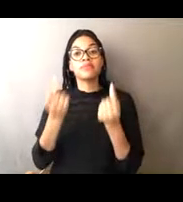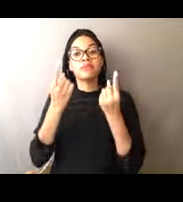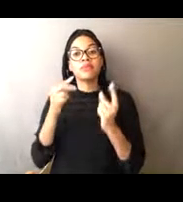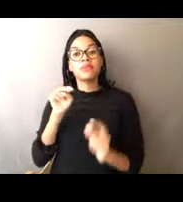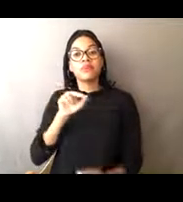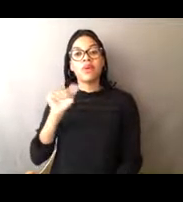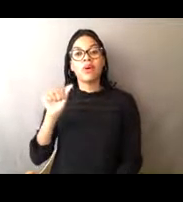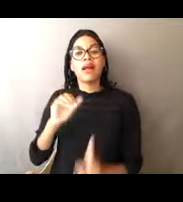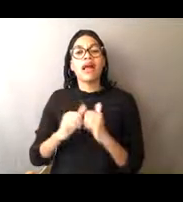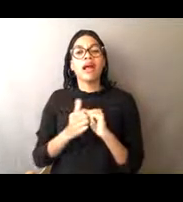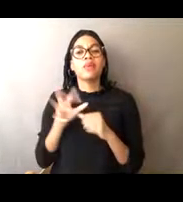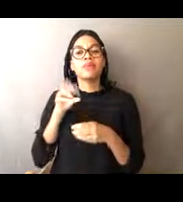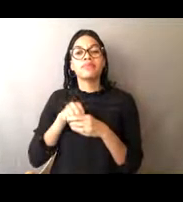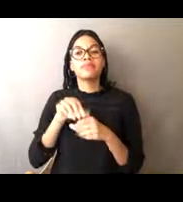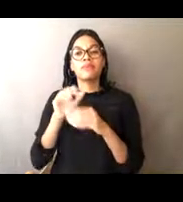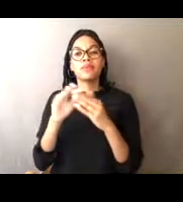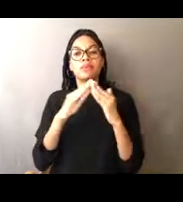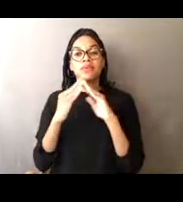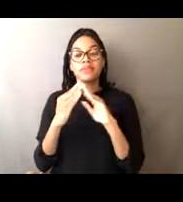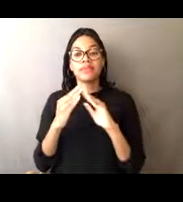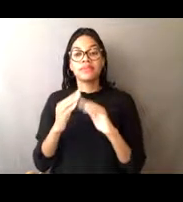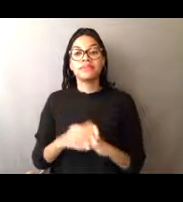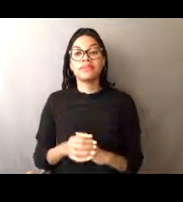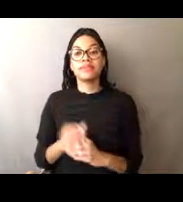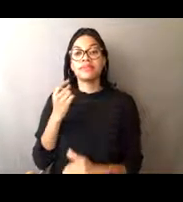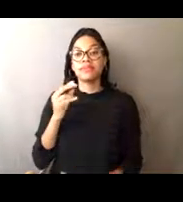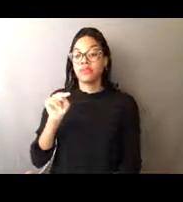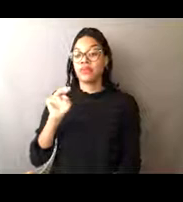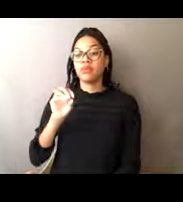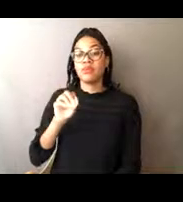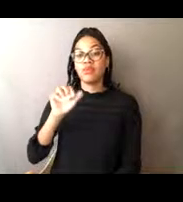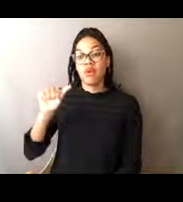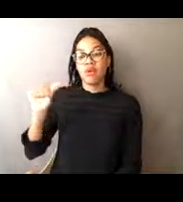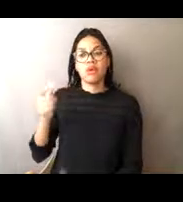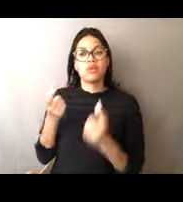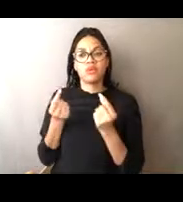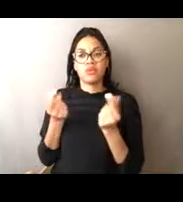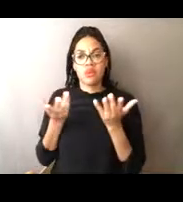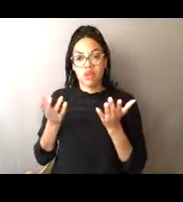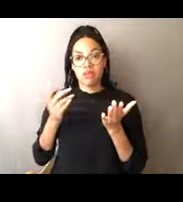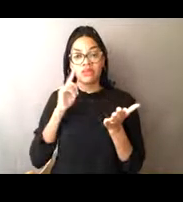NOAA, the National Oceanic and Atmospheric Administration studies the ocean and the atmosphere and where the two meet,